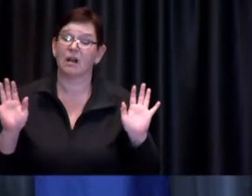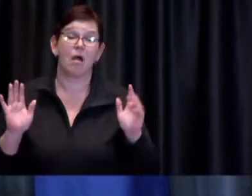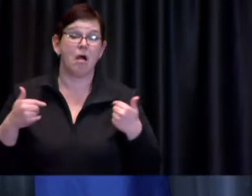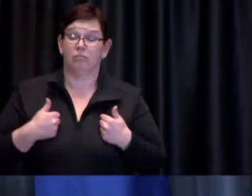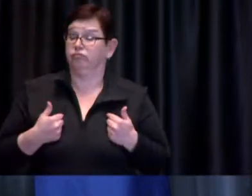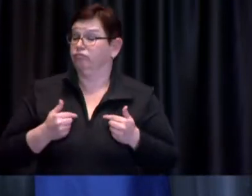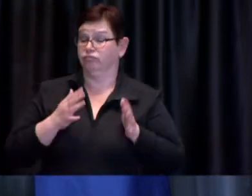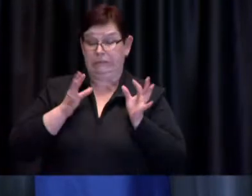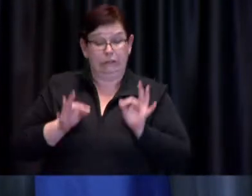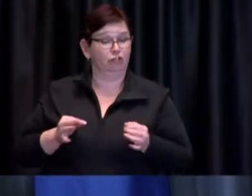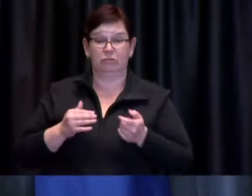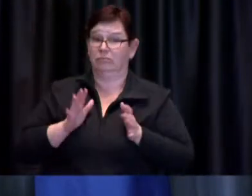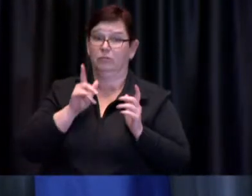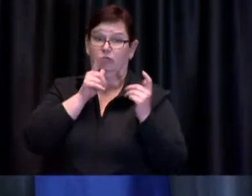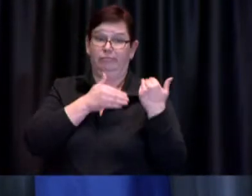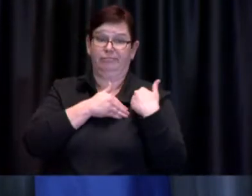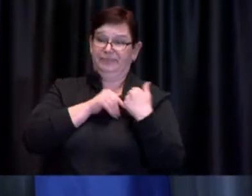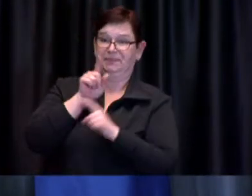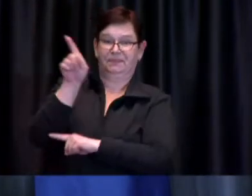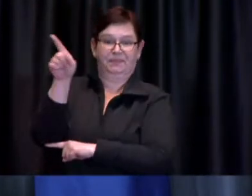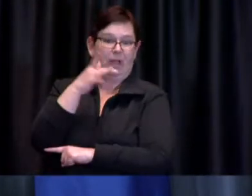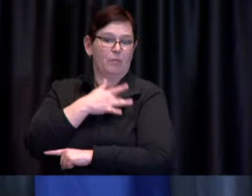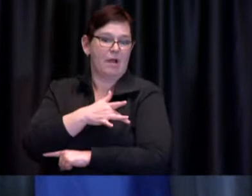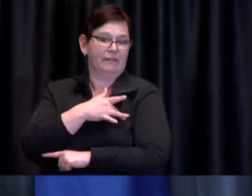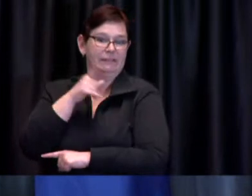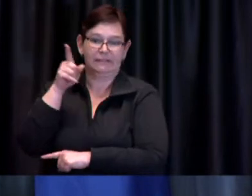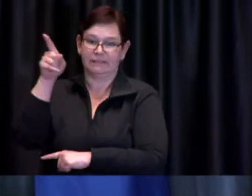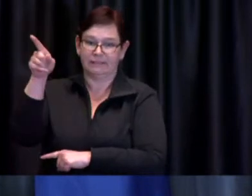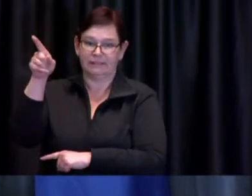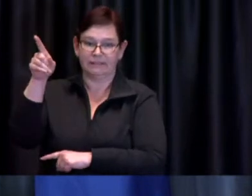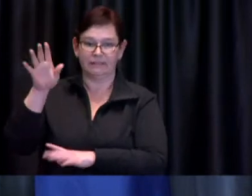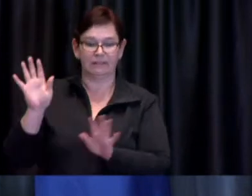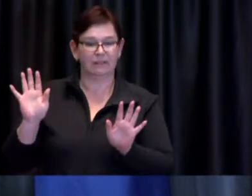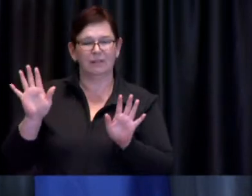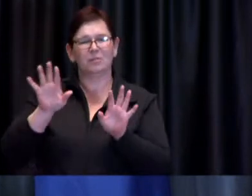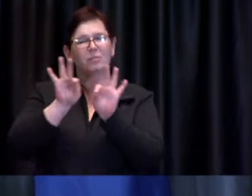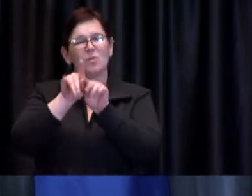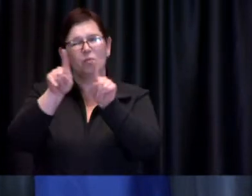but let's make sure that we have uh you know all the facts appropriately lined up